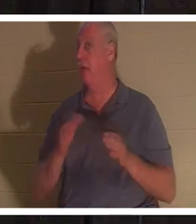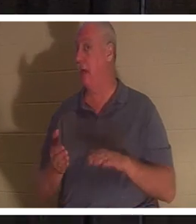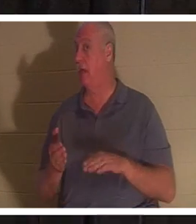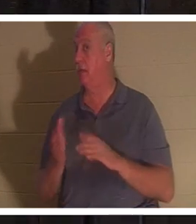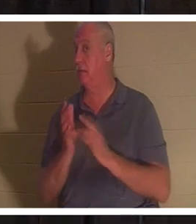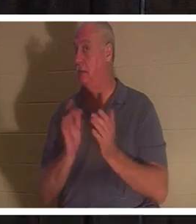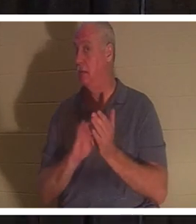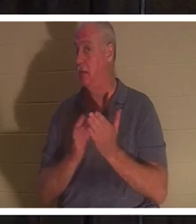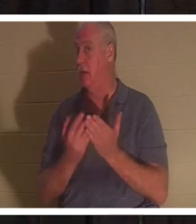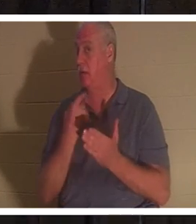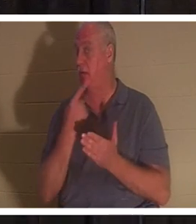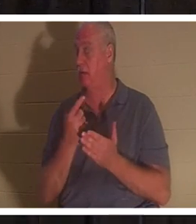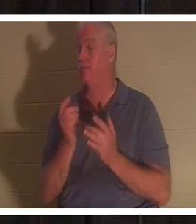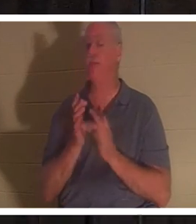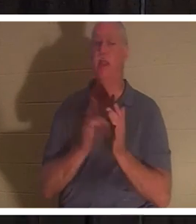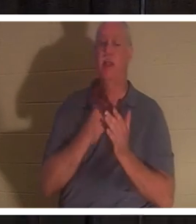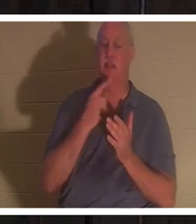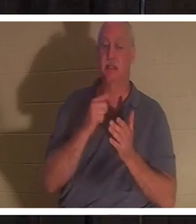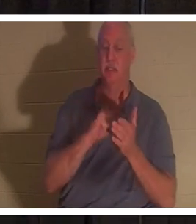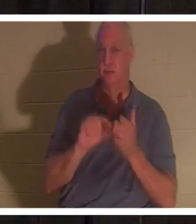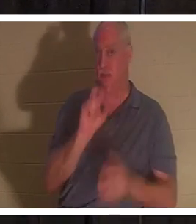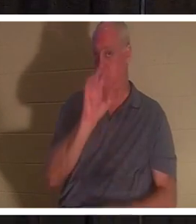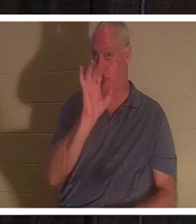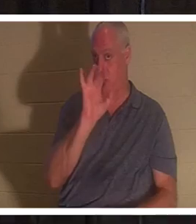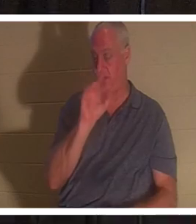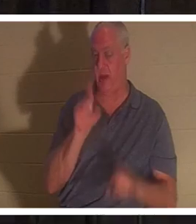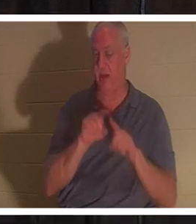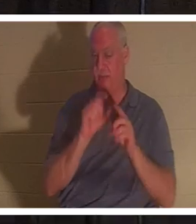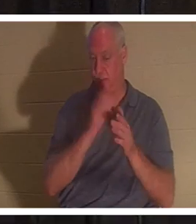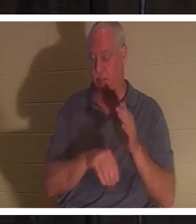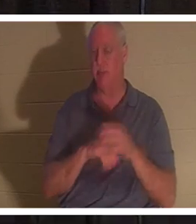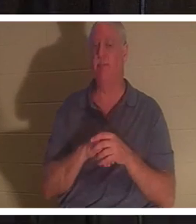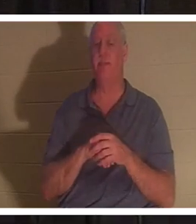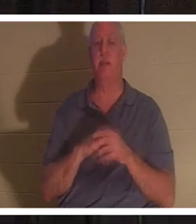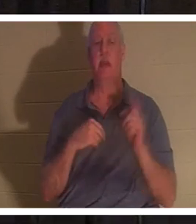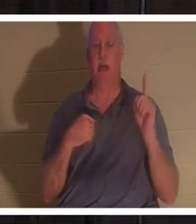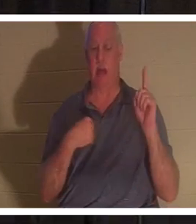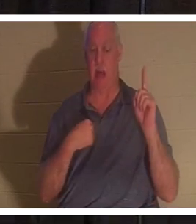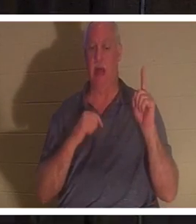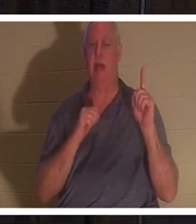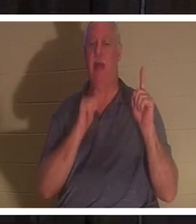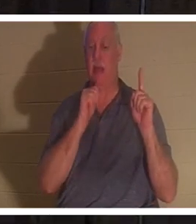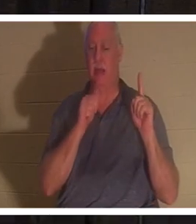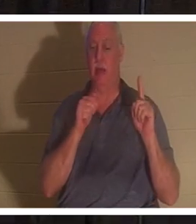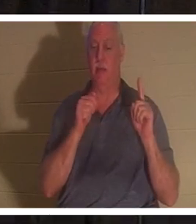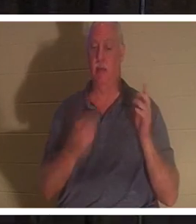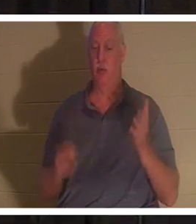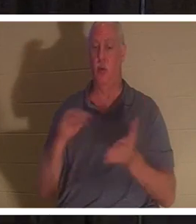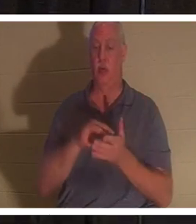Jesus said in verse 25 of the same chapter, "I am the resurrection and the life, he who